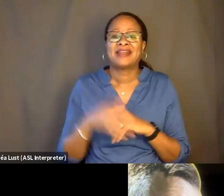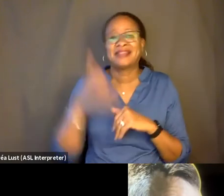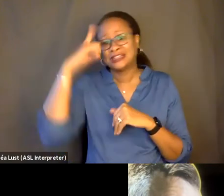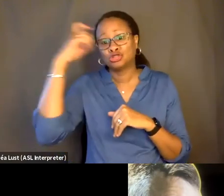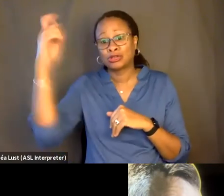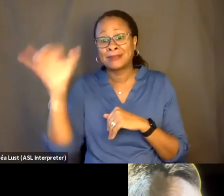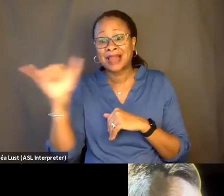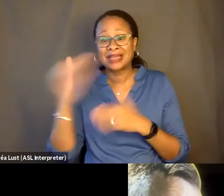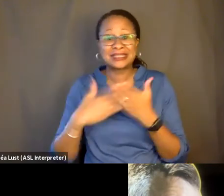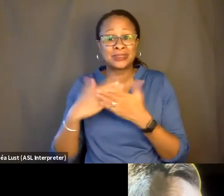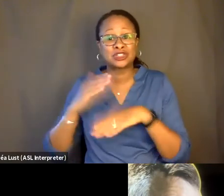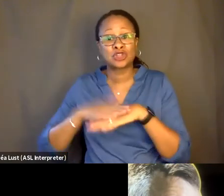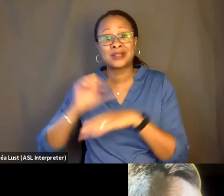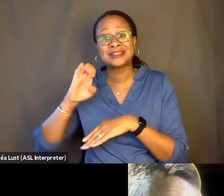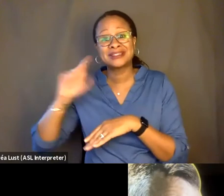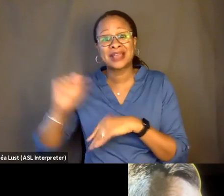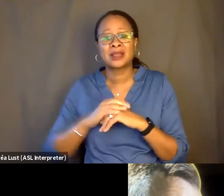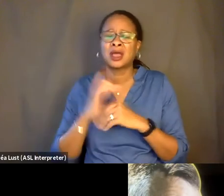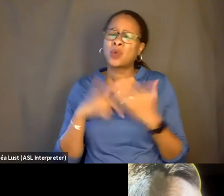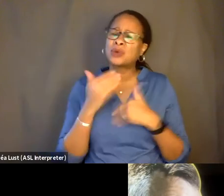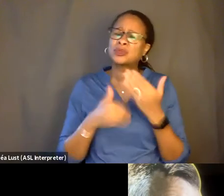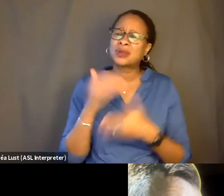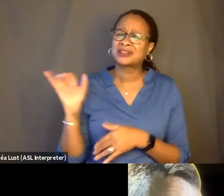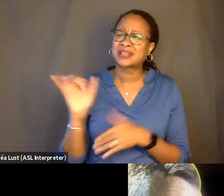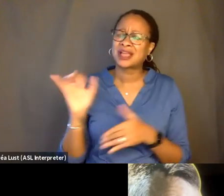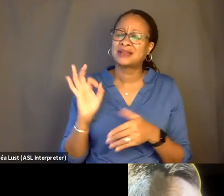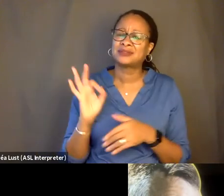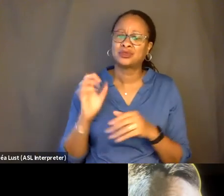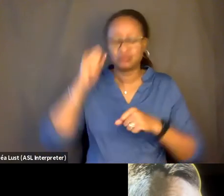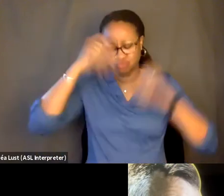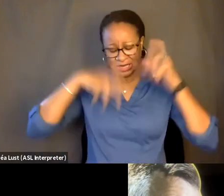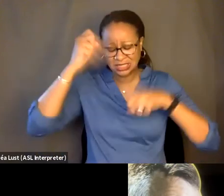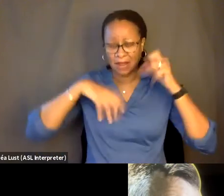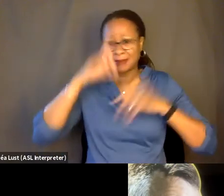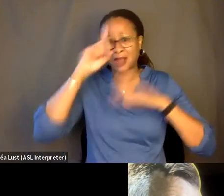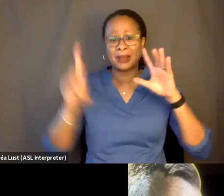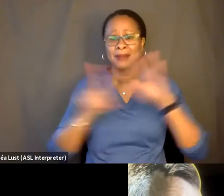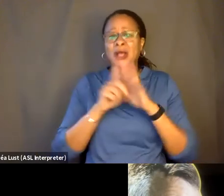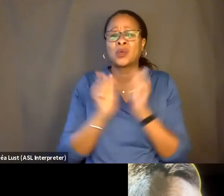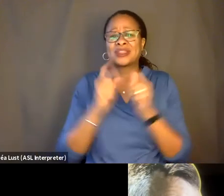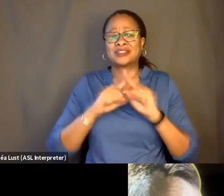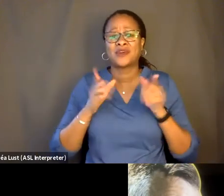So what was the process like in terms of brainstorming, coming up with different ways that your father could bite